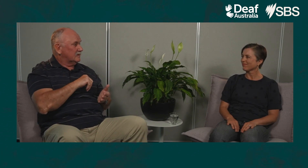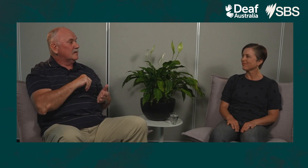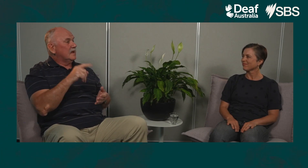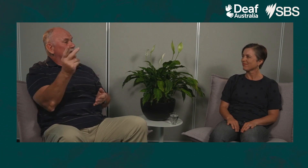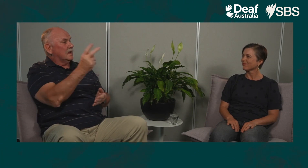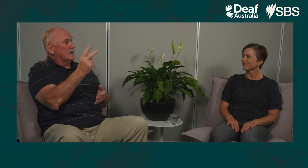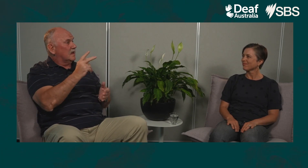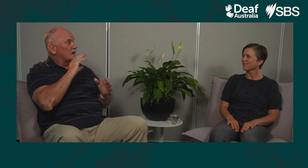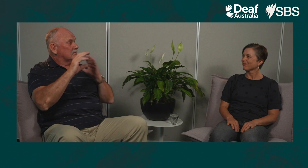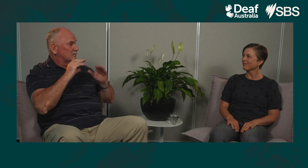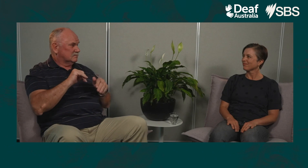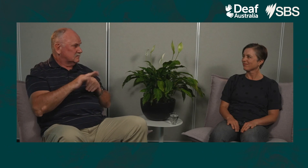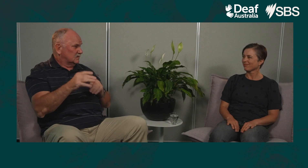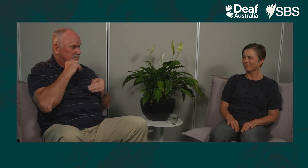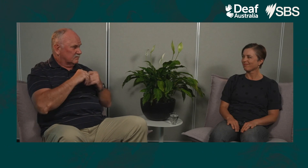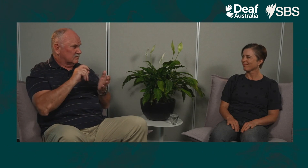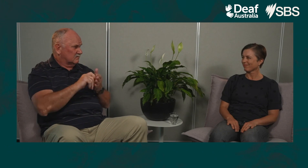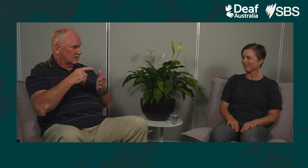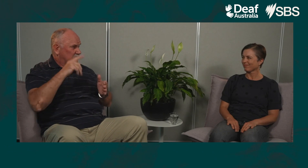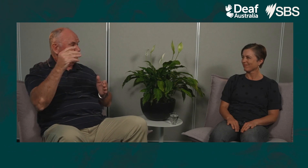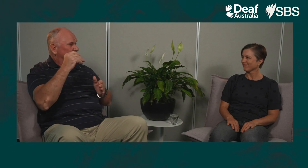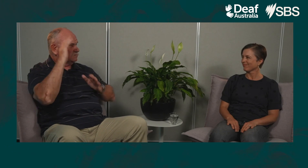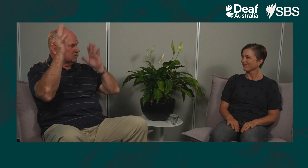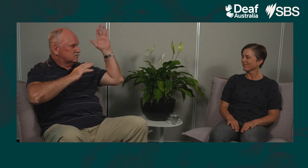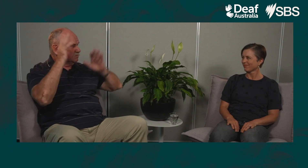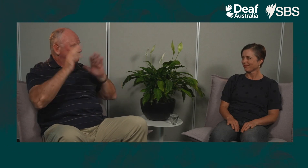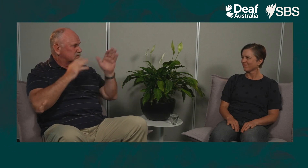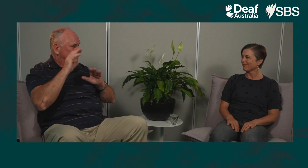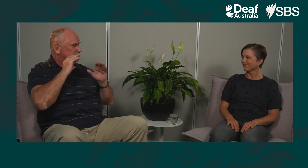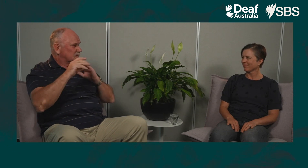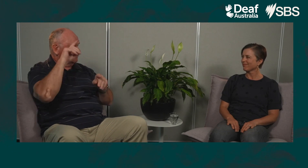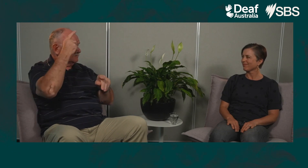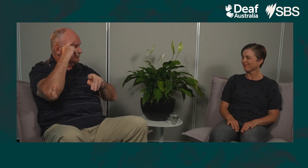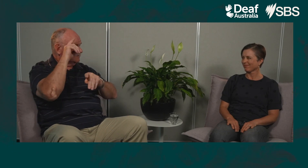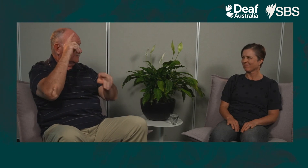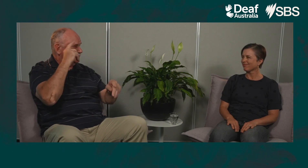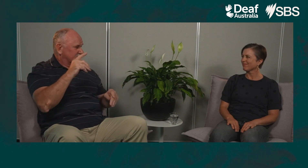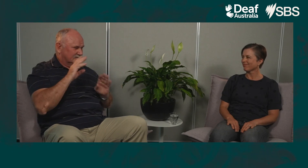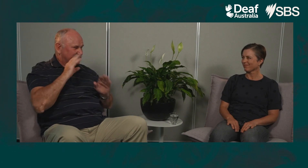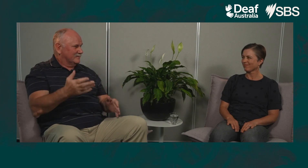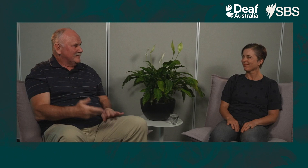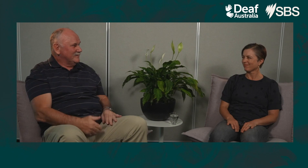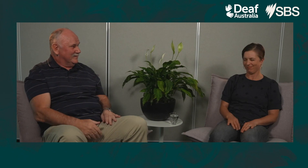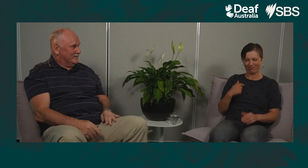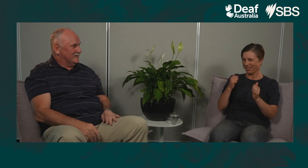and they got on like a house on fire, because you know what the Greeks are like. They use a lot of mime and gesture. They could understand each other. It was wonderful.